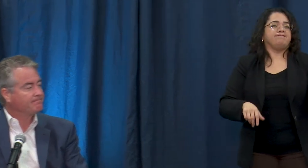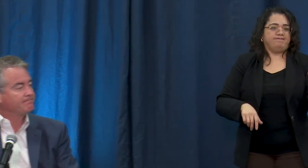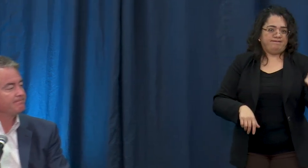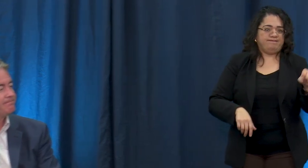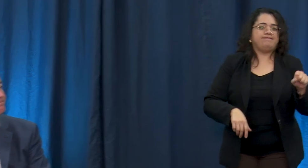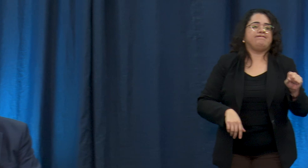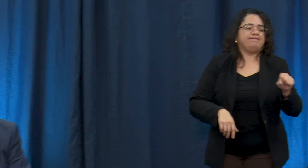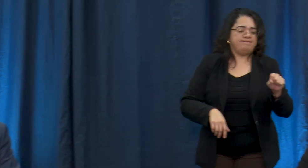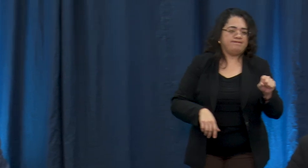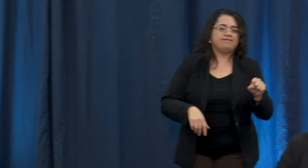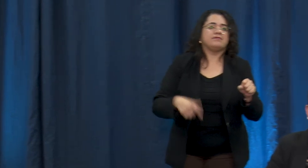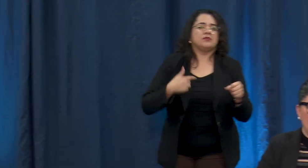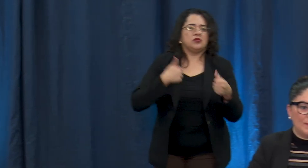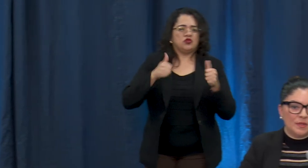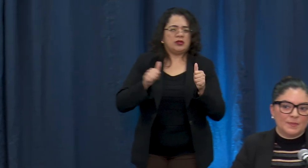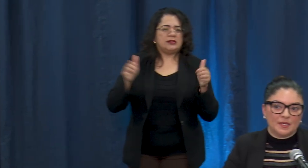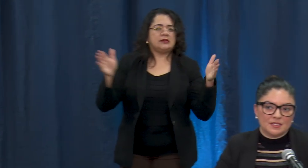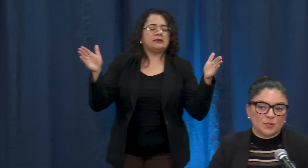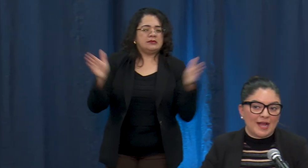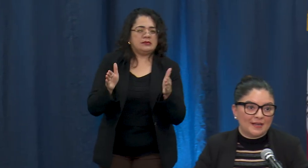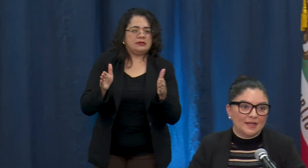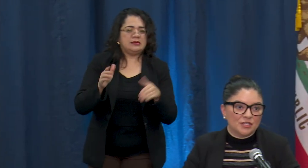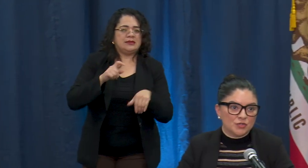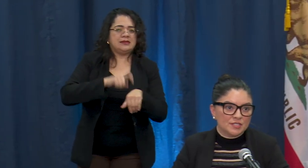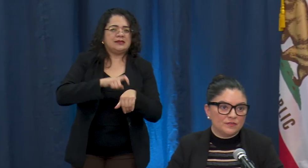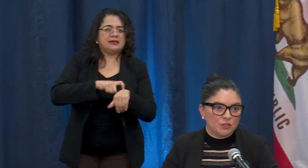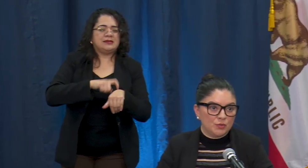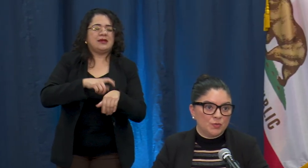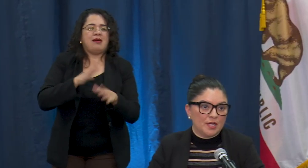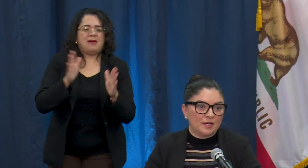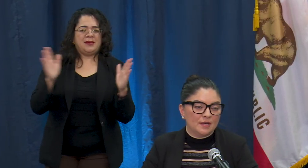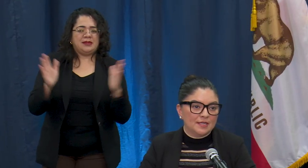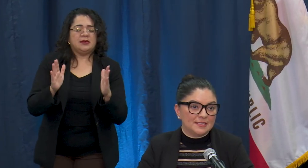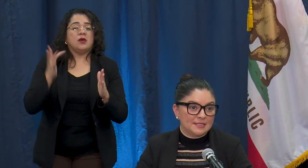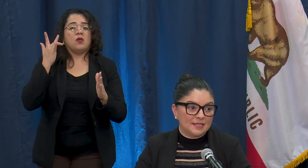trying to shorten that time because we're adding hundreds of new EDD